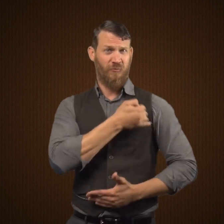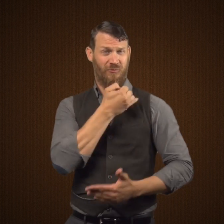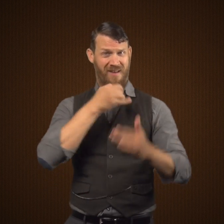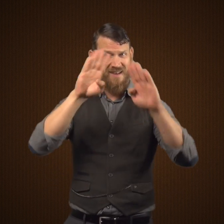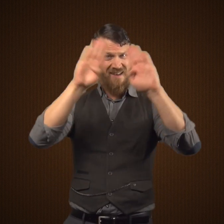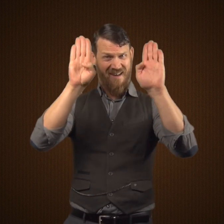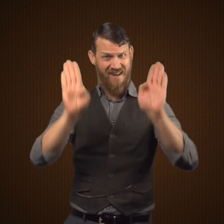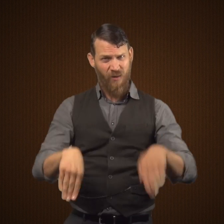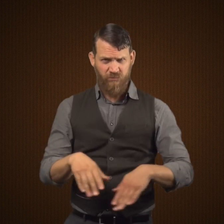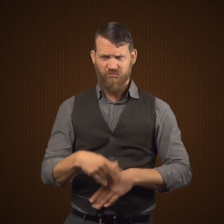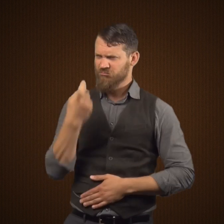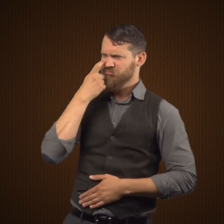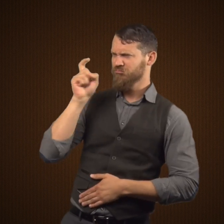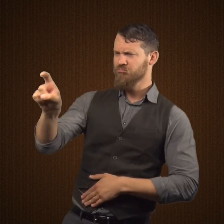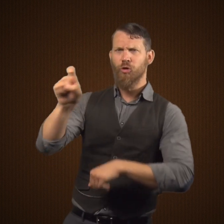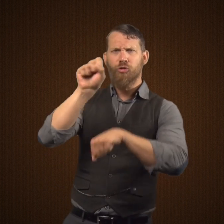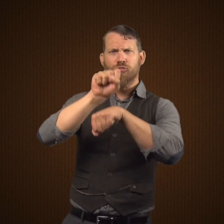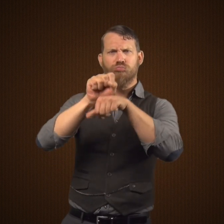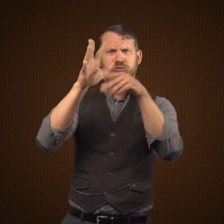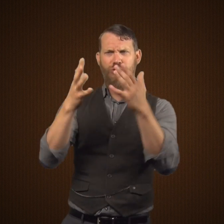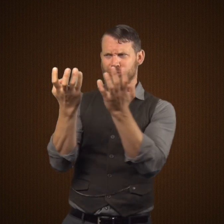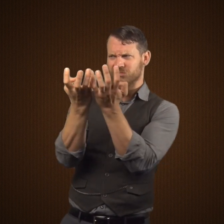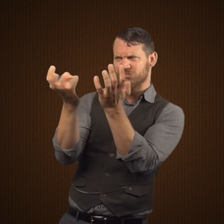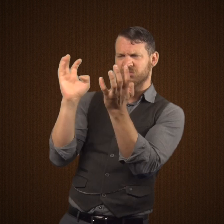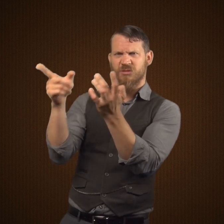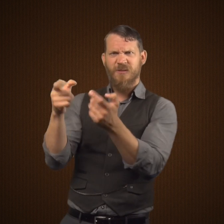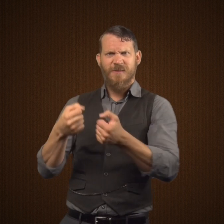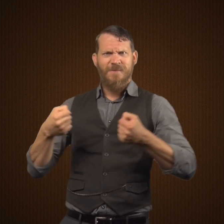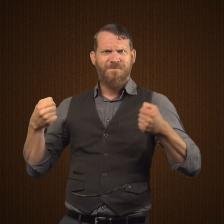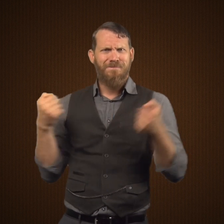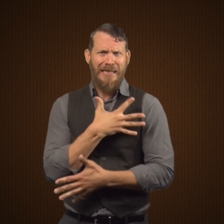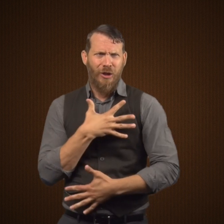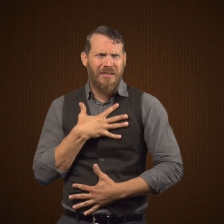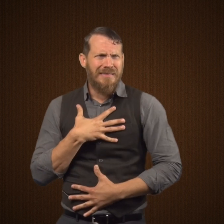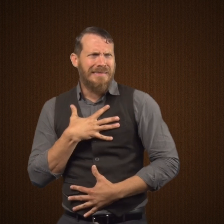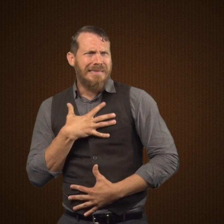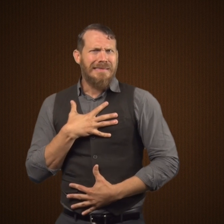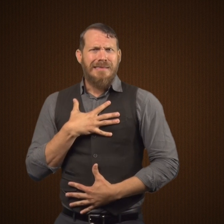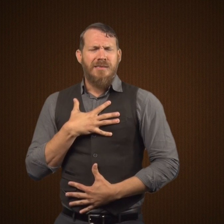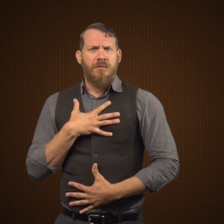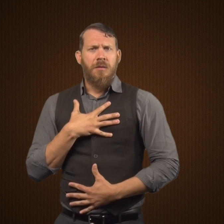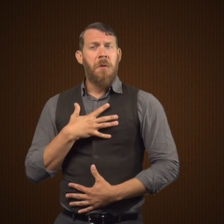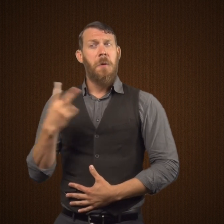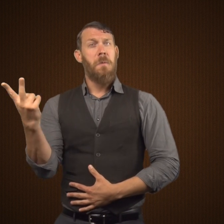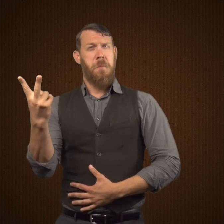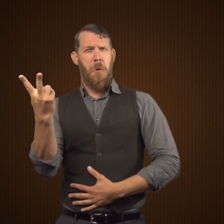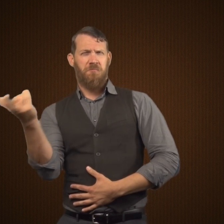He agreed, arrived at Doctor Jekyll's house and he noticed the workers circled up in fear.